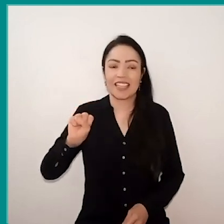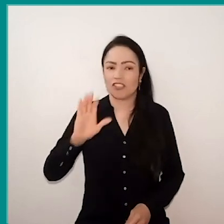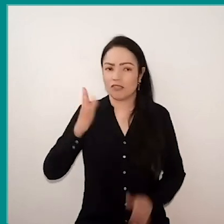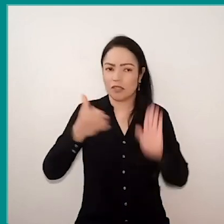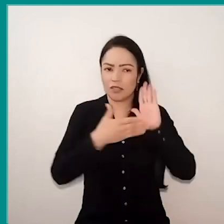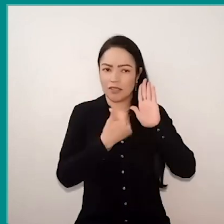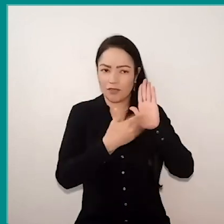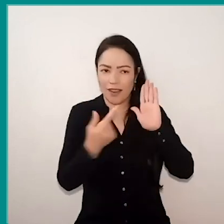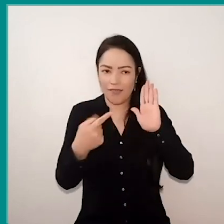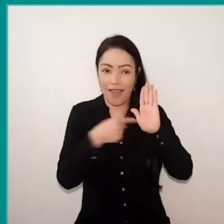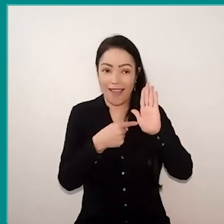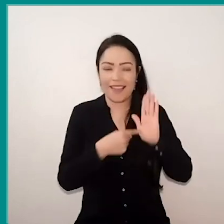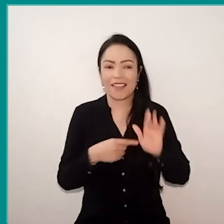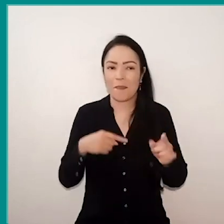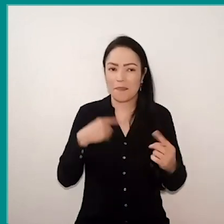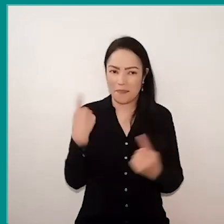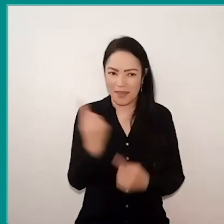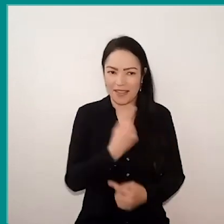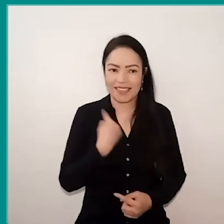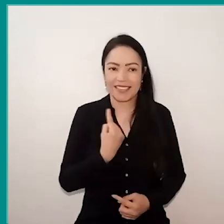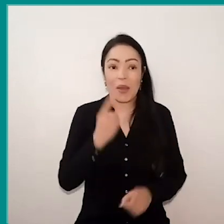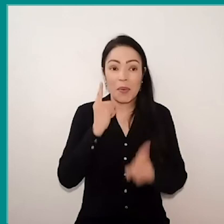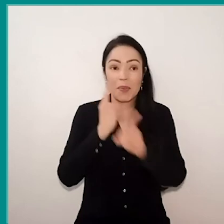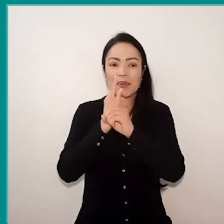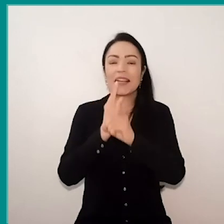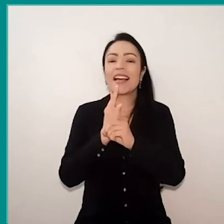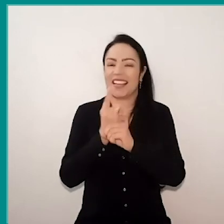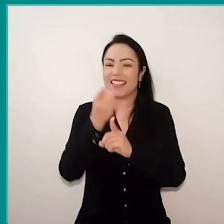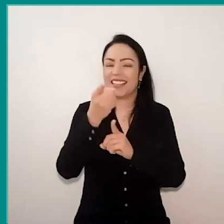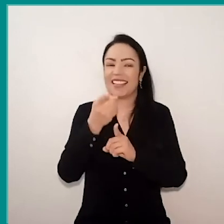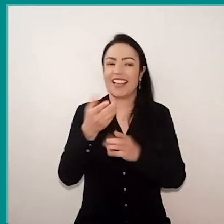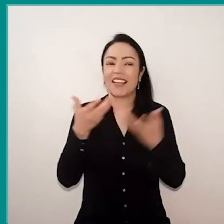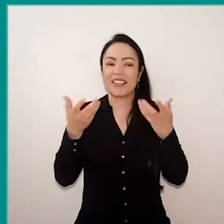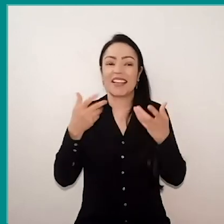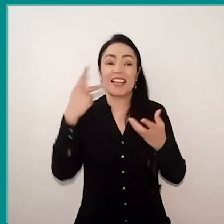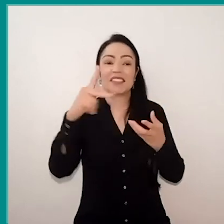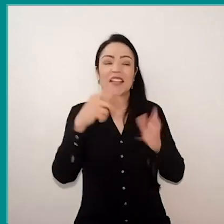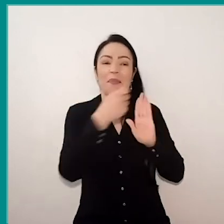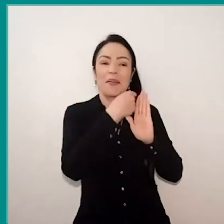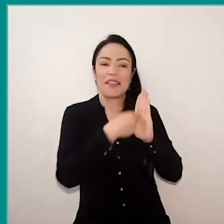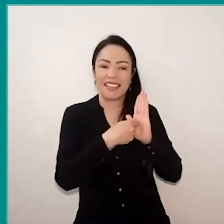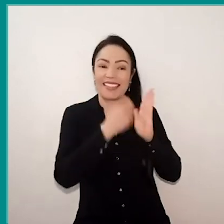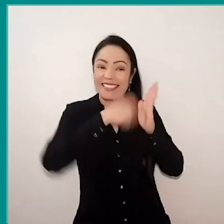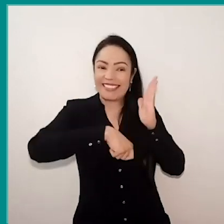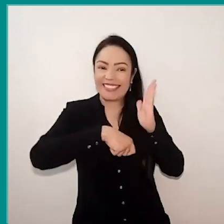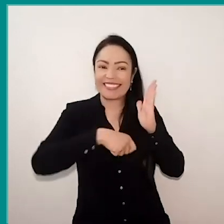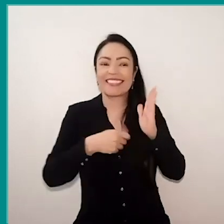when the world turns and we find, I will want an autograph. I have your book here, I am reading it.